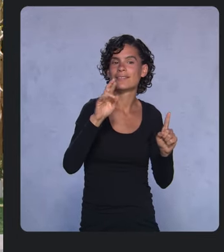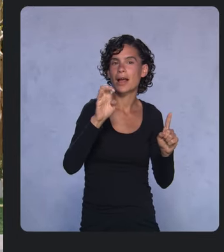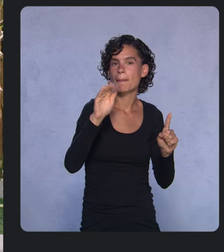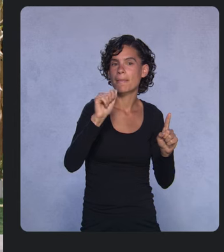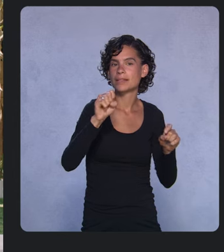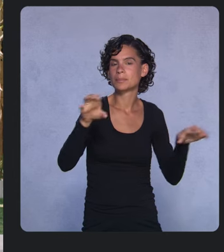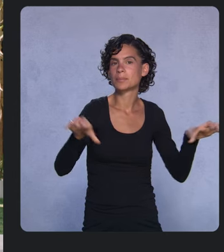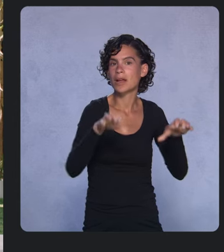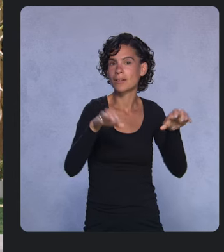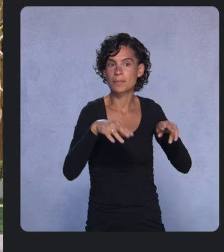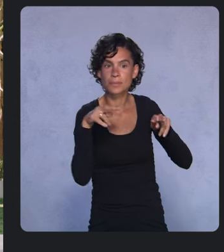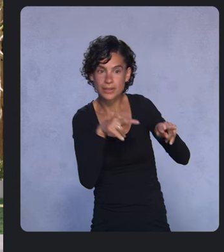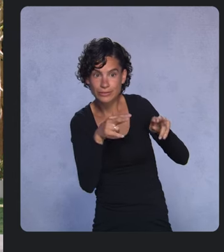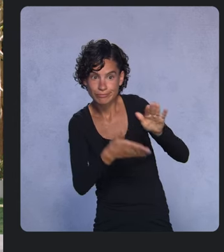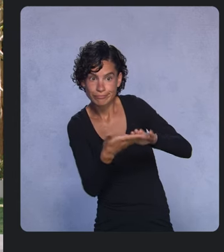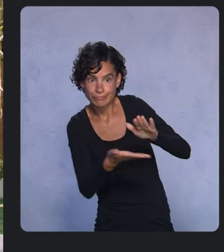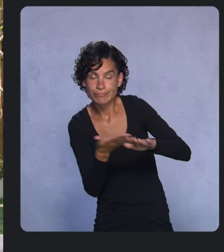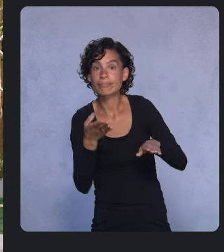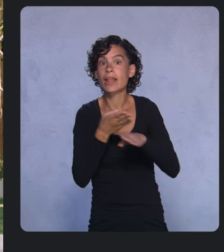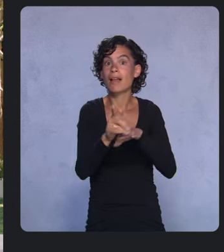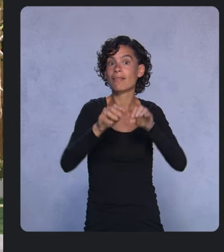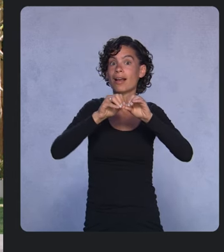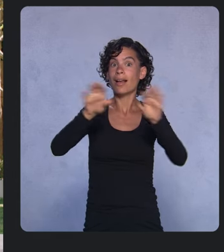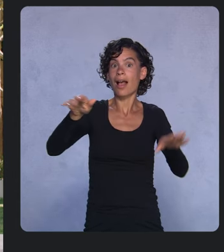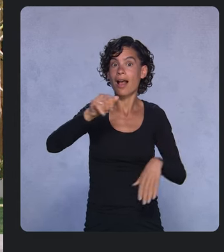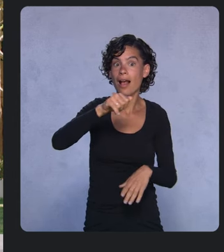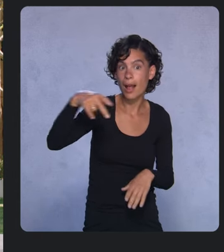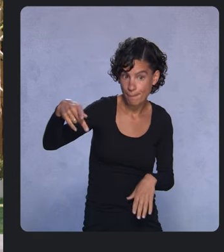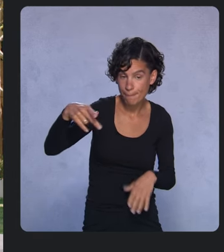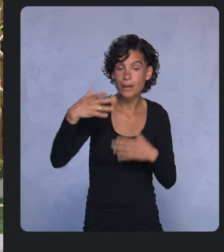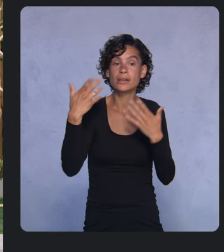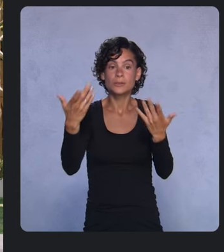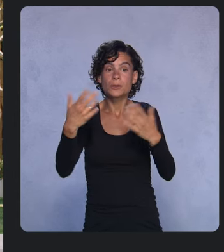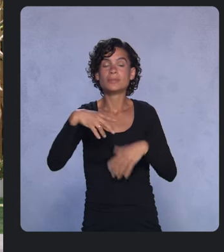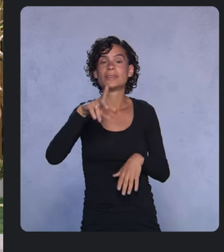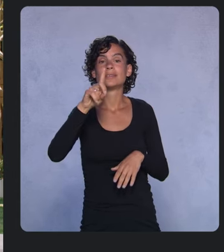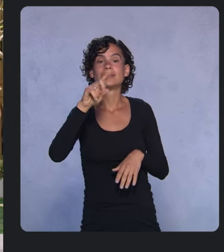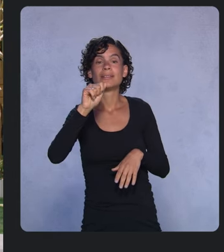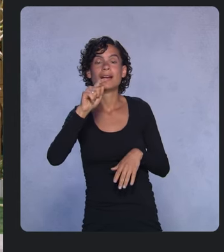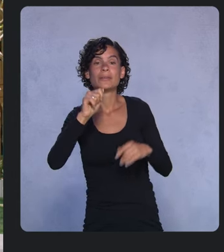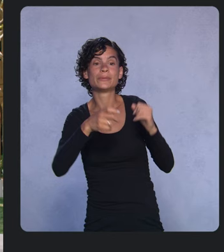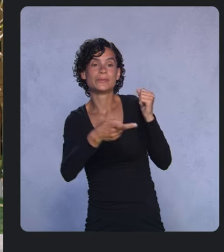Or persisting data more efficiently with DataStore, a new Kotlin coroutines API now in beta.